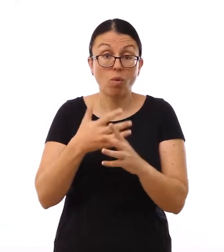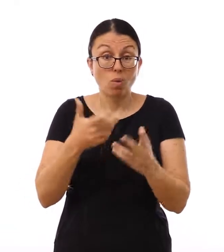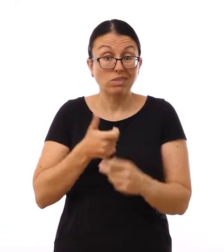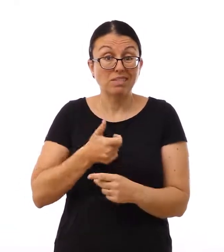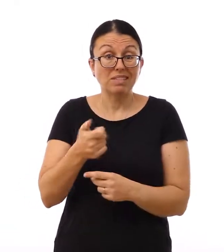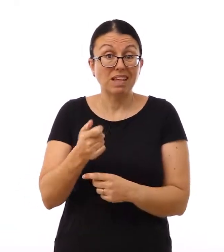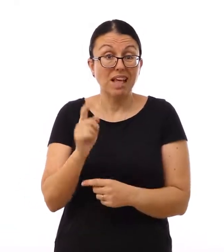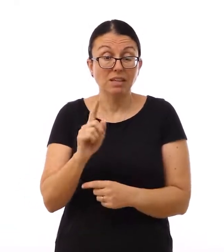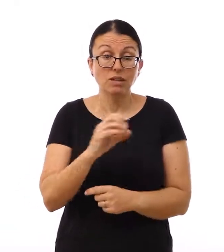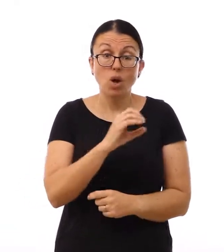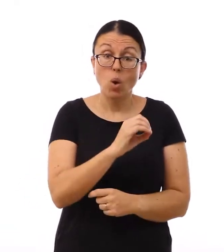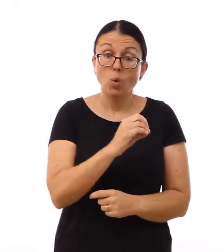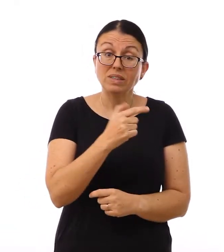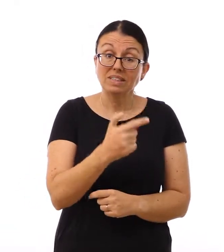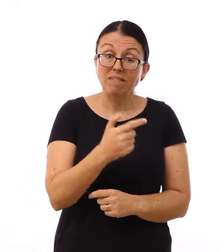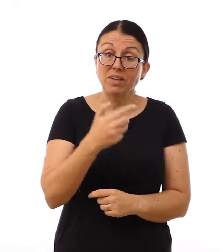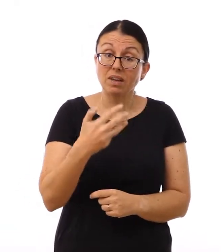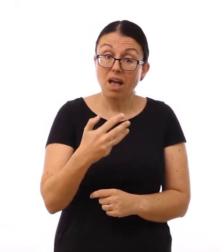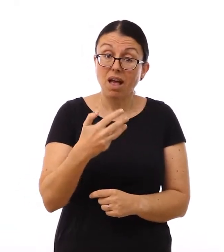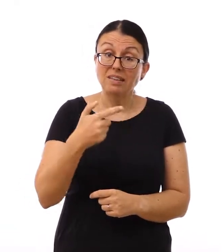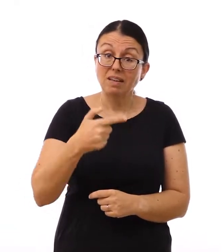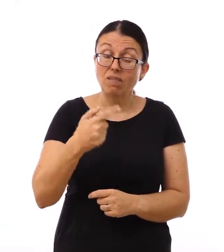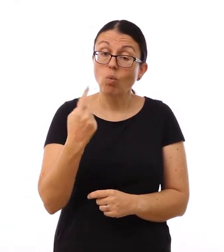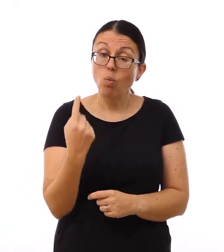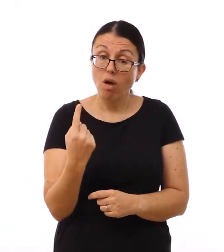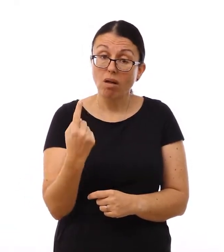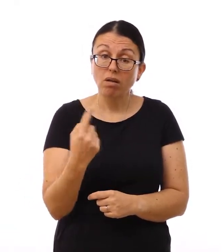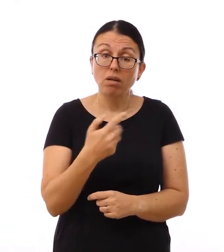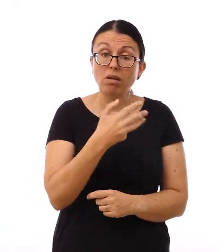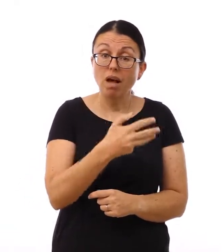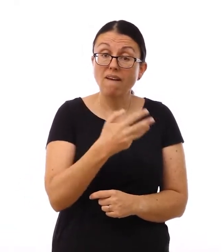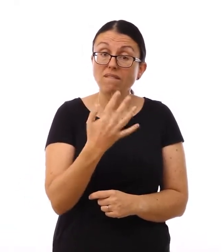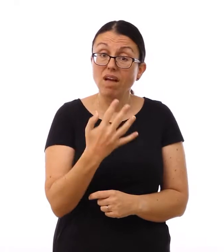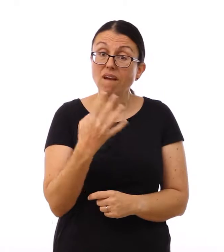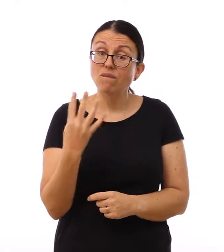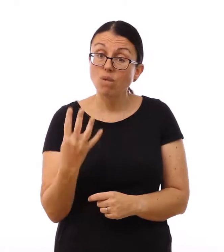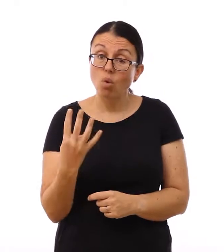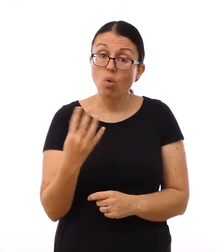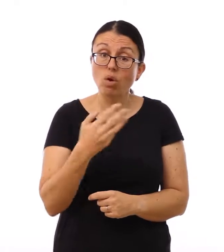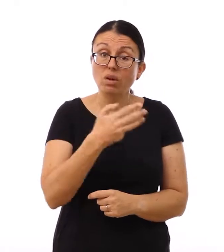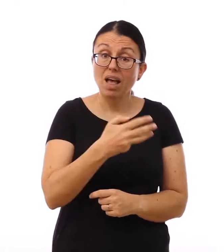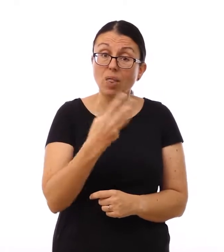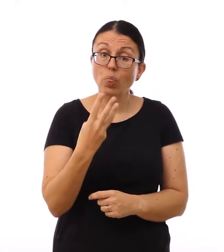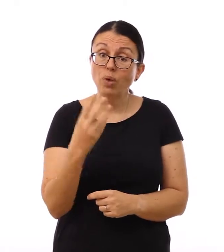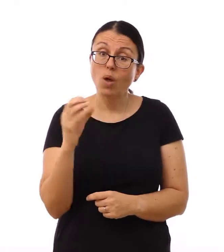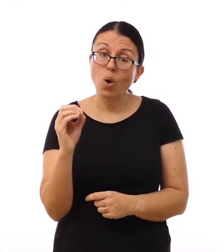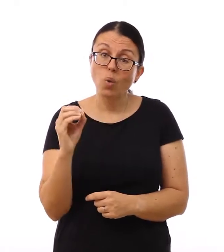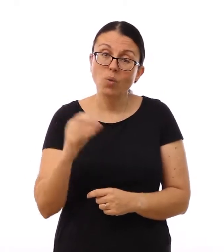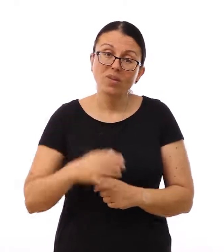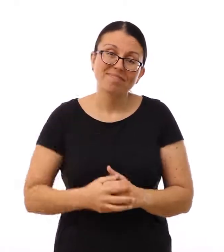or text 07971 954 930.